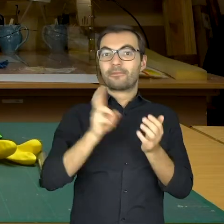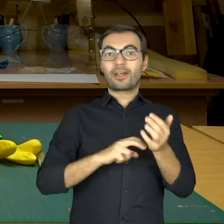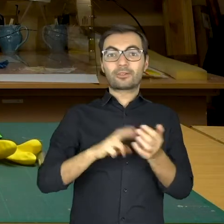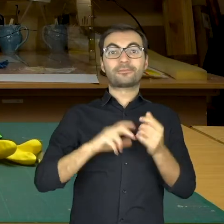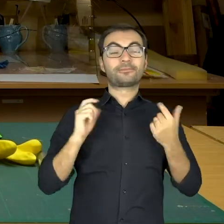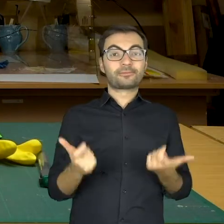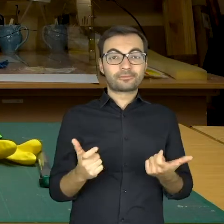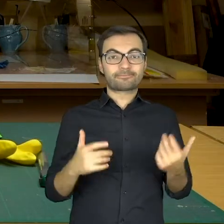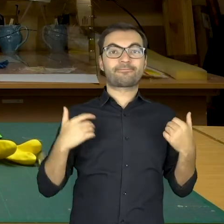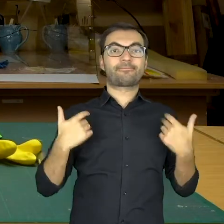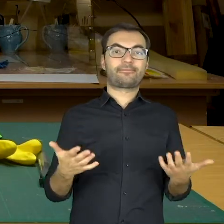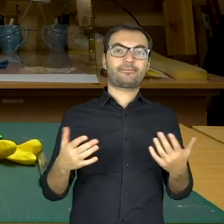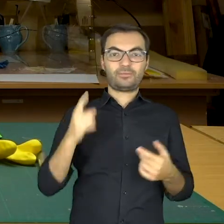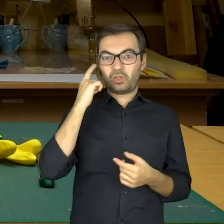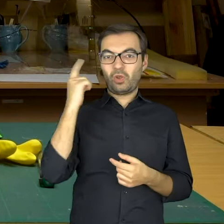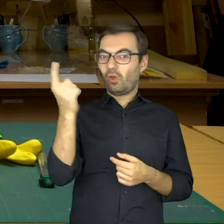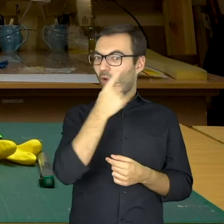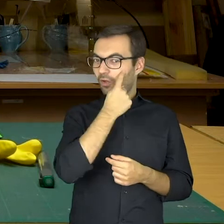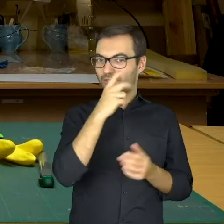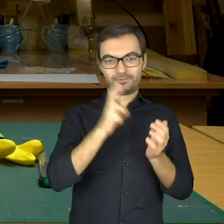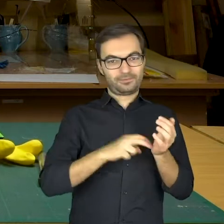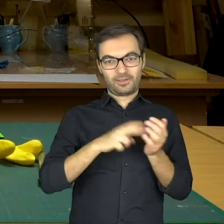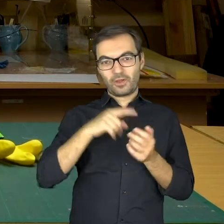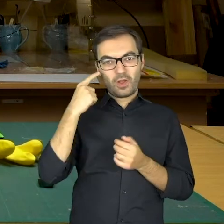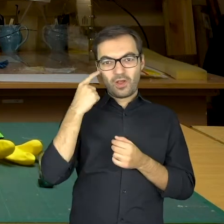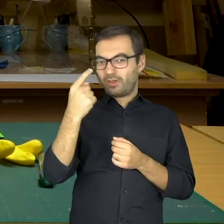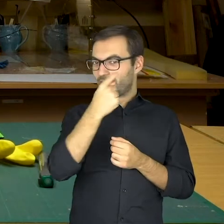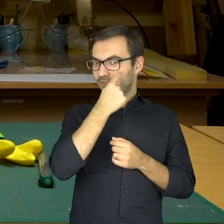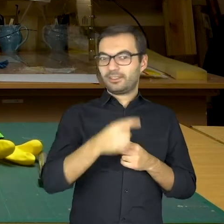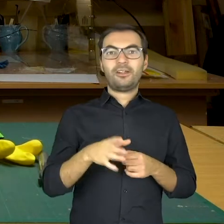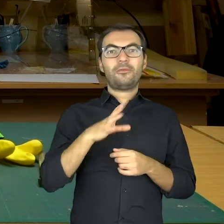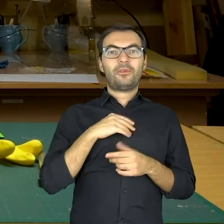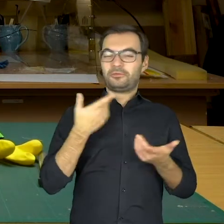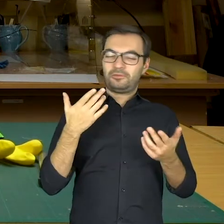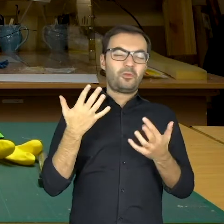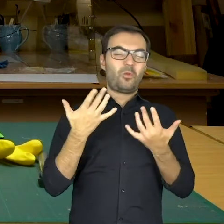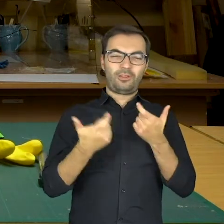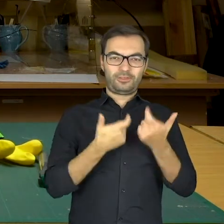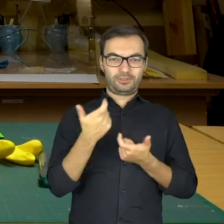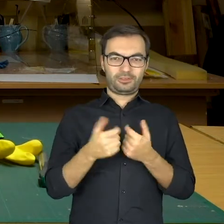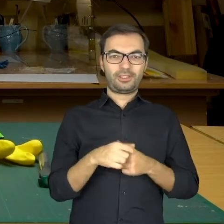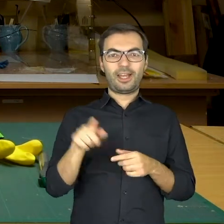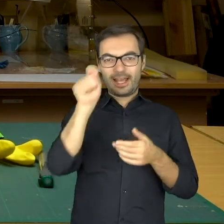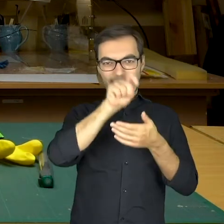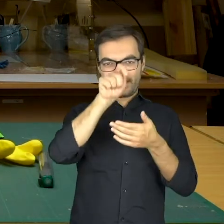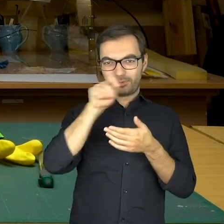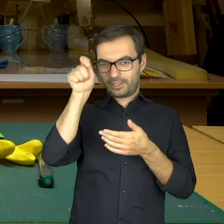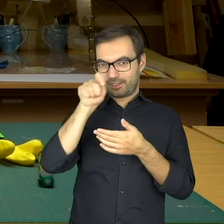We only need… We only need eyes! We can easily just draw eyes